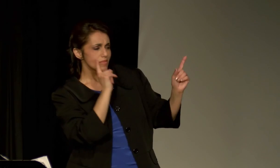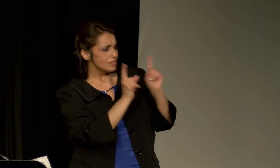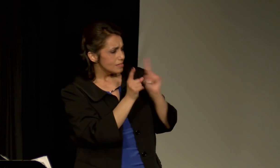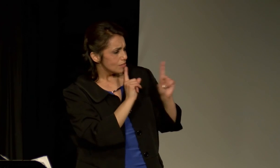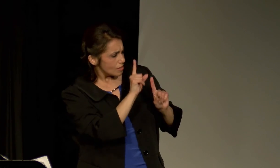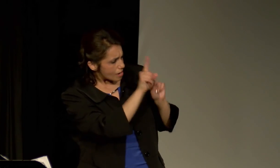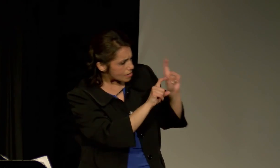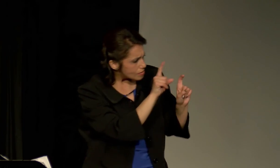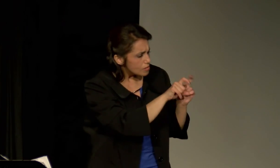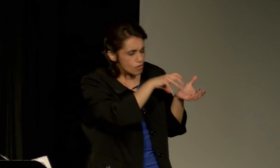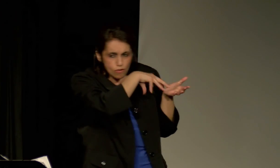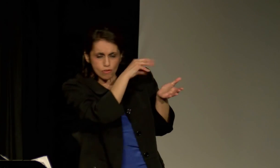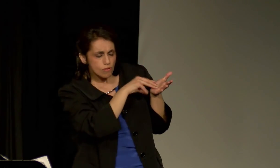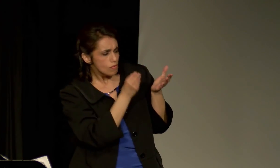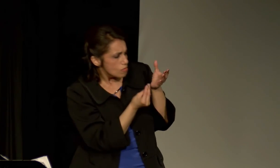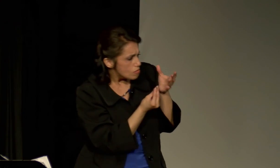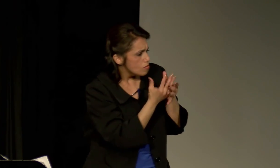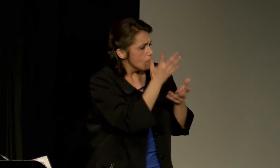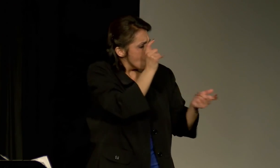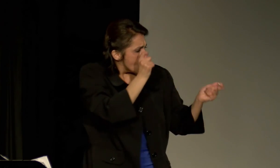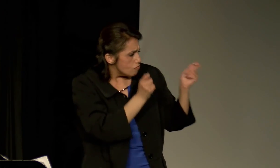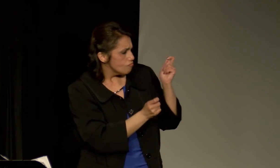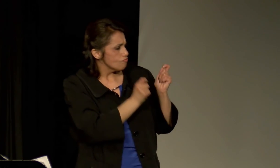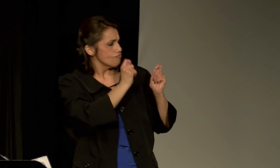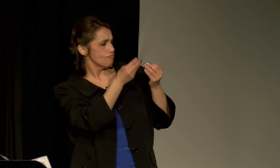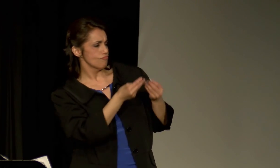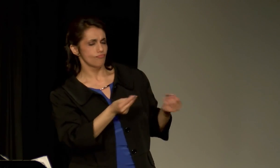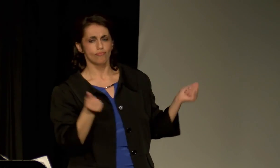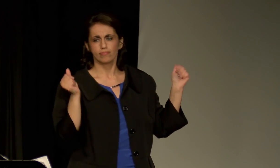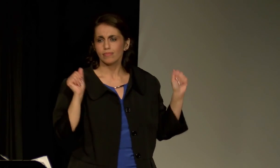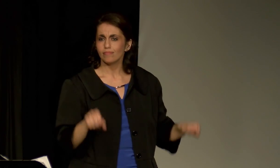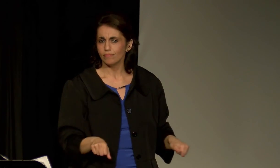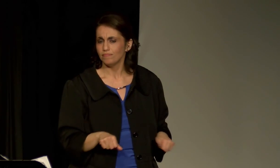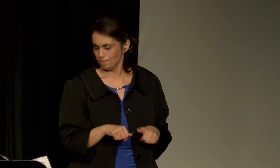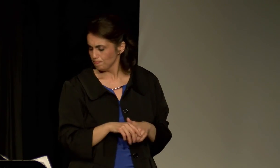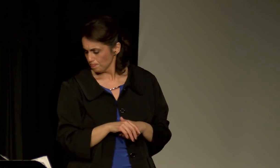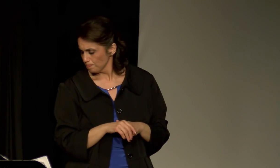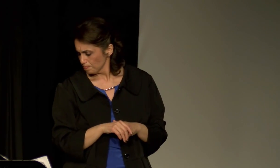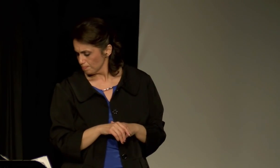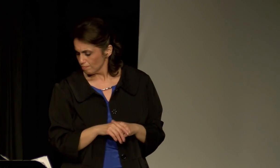Nothing about us without us.